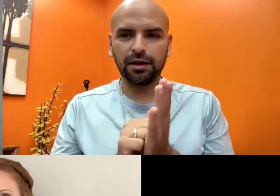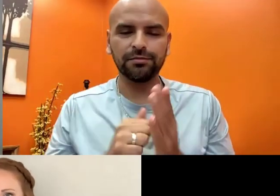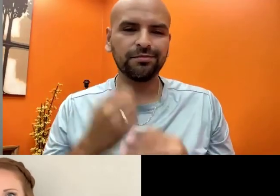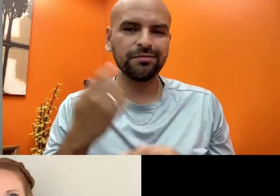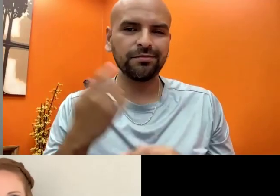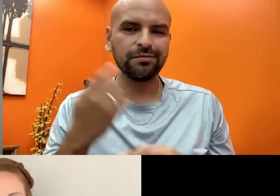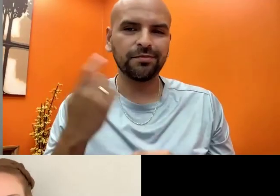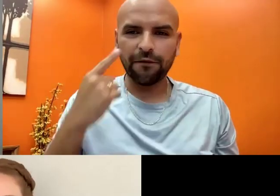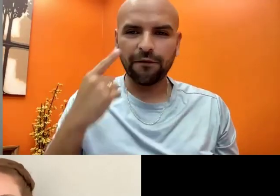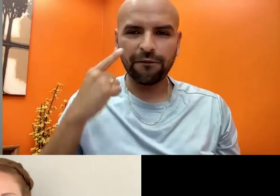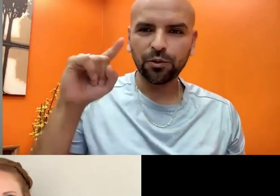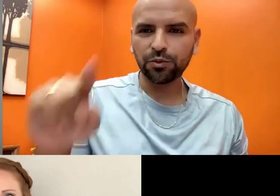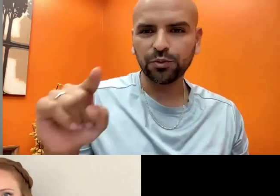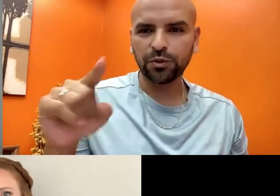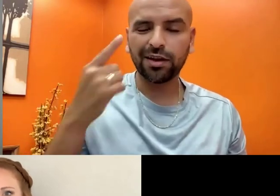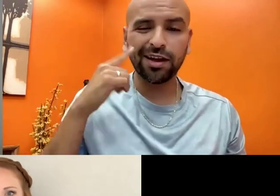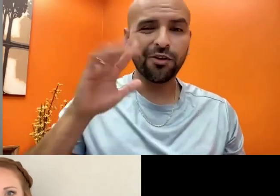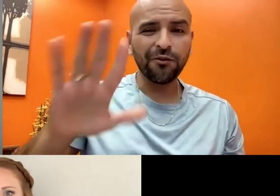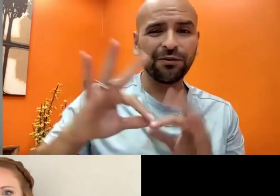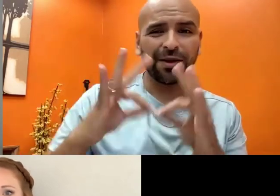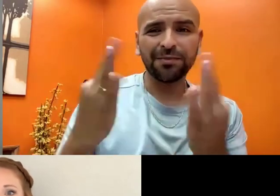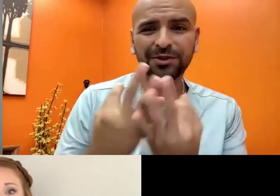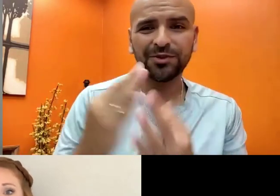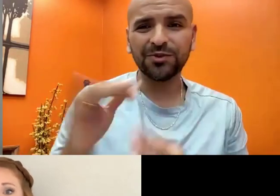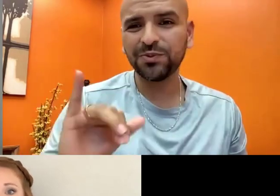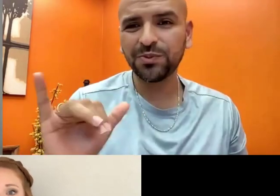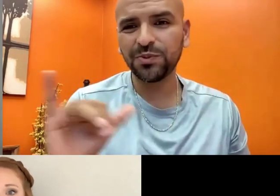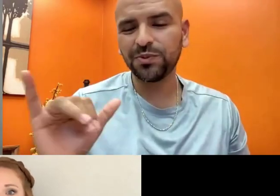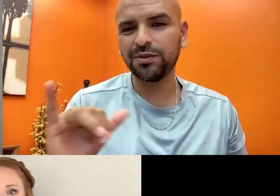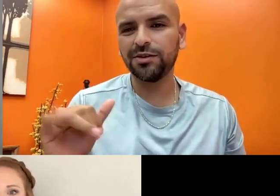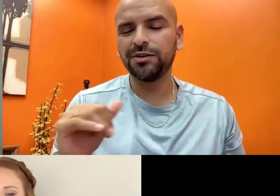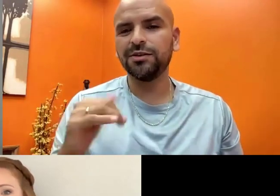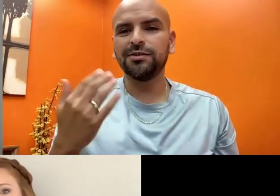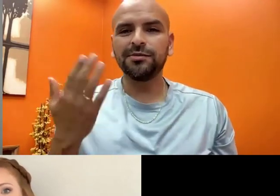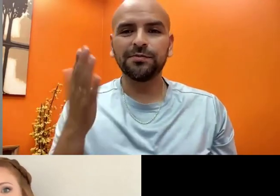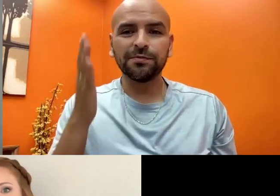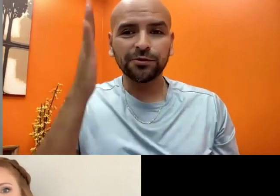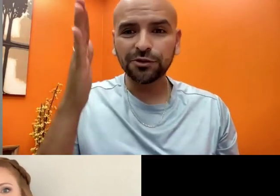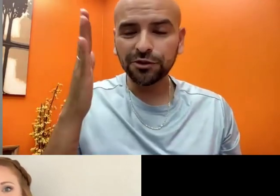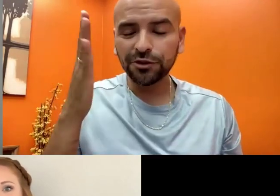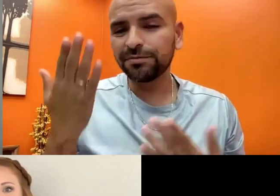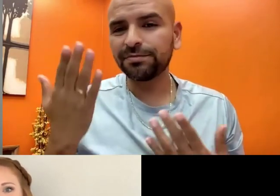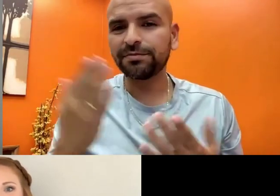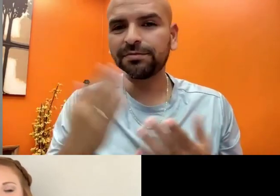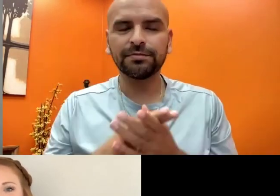Just when you're ready, you can go ahead and do that and they're there for you. I feel like there's a family to, you know,